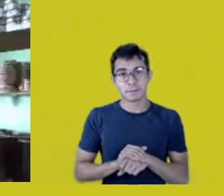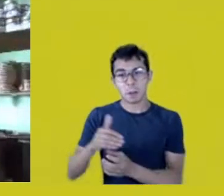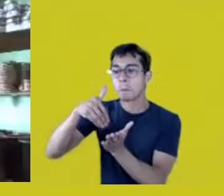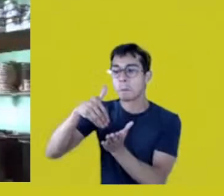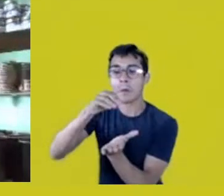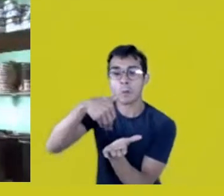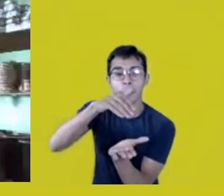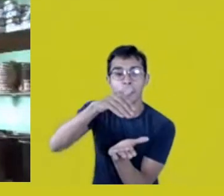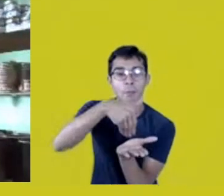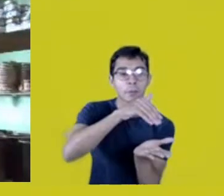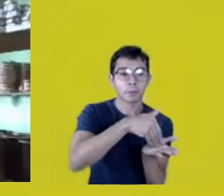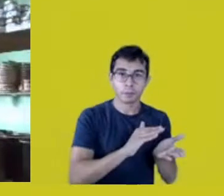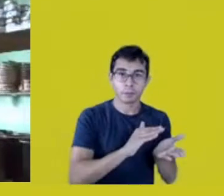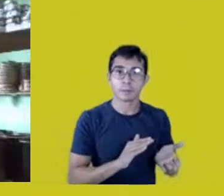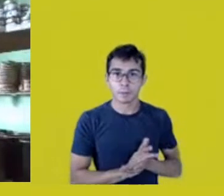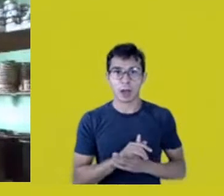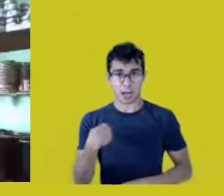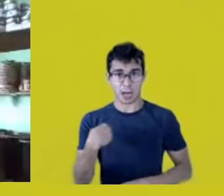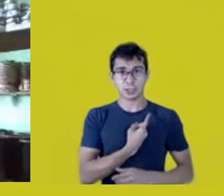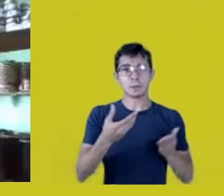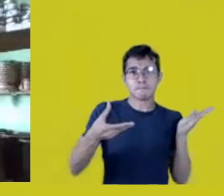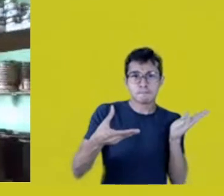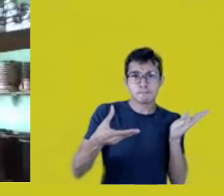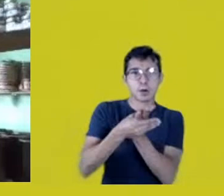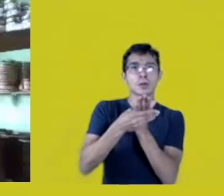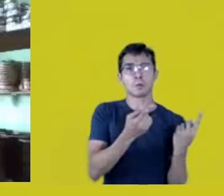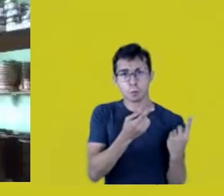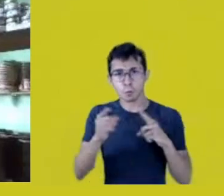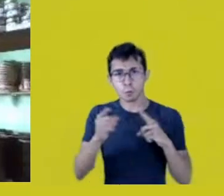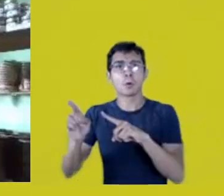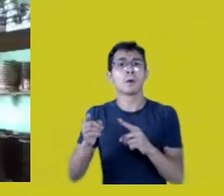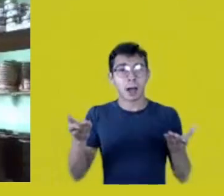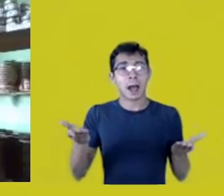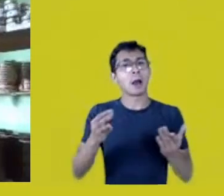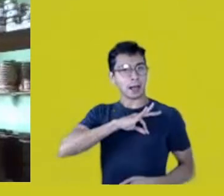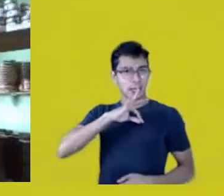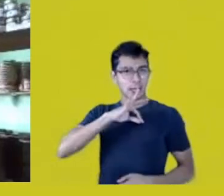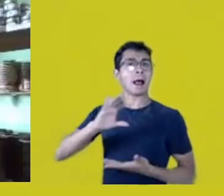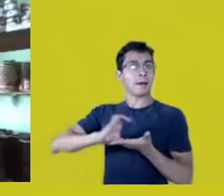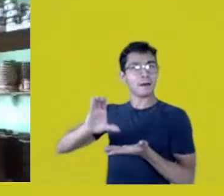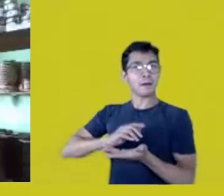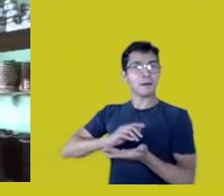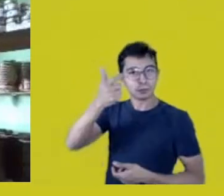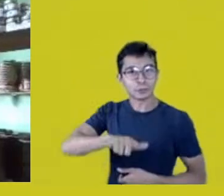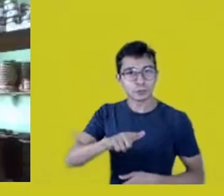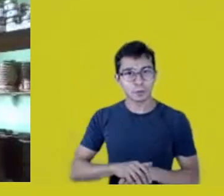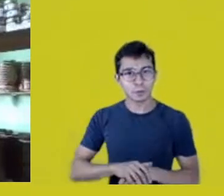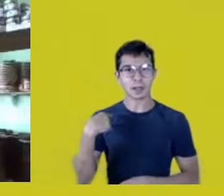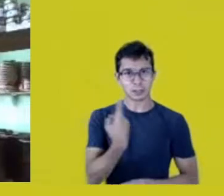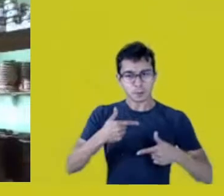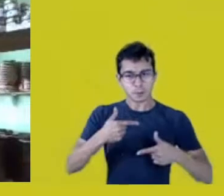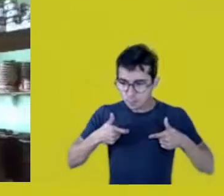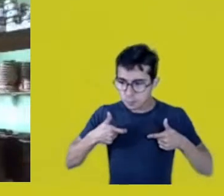It was necessary to take legal action, but they were all hired back and are being paid, and we’re gonna skin them for ten millions’ worth of damages,